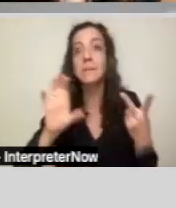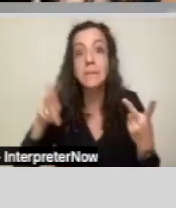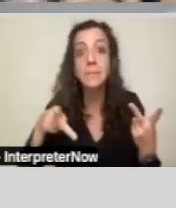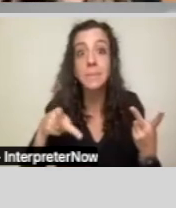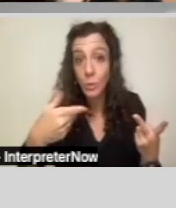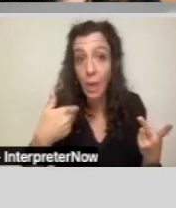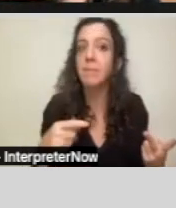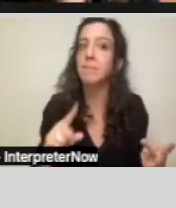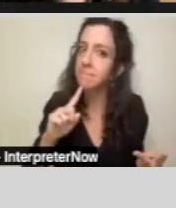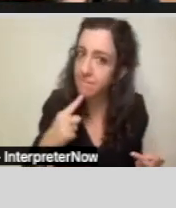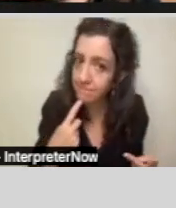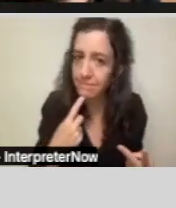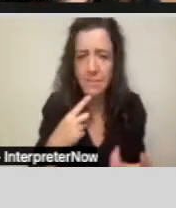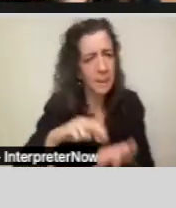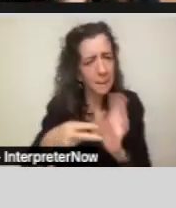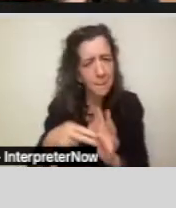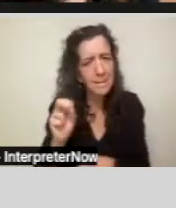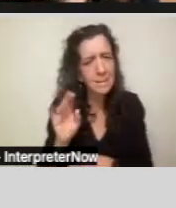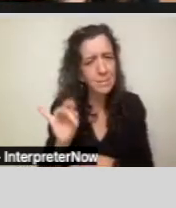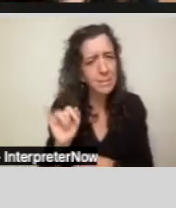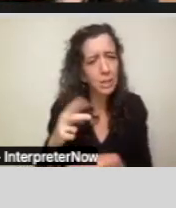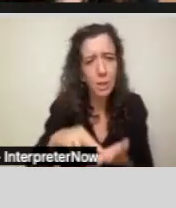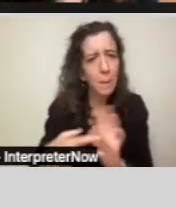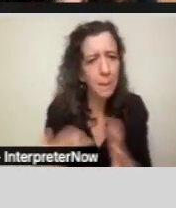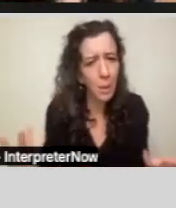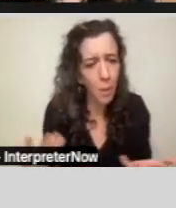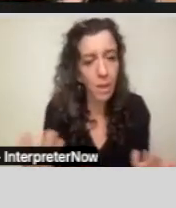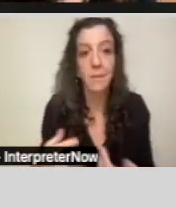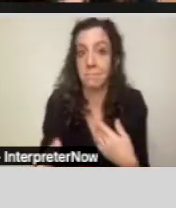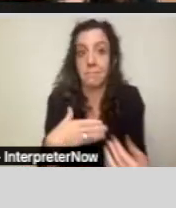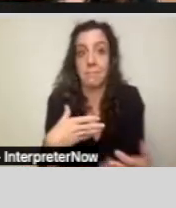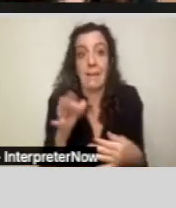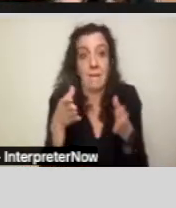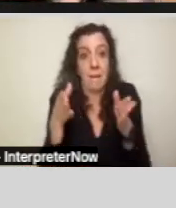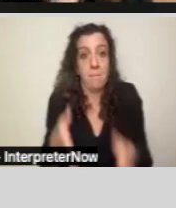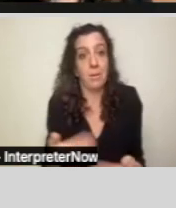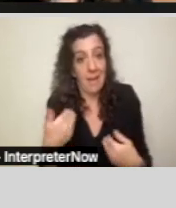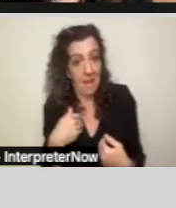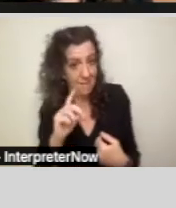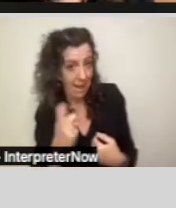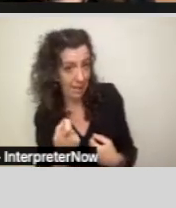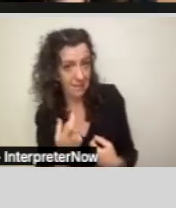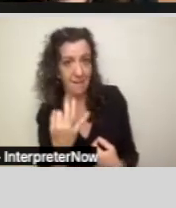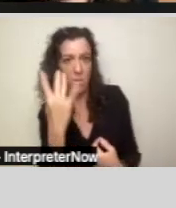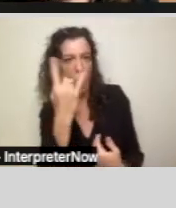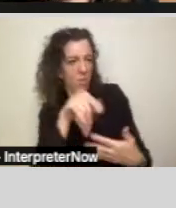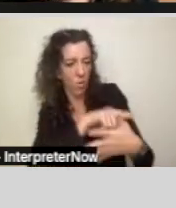And so what does that mean of substantial? So, even if an individual has a diagnosis of one of the five developmental disabilities,